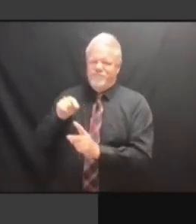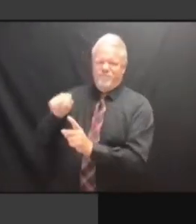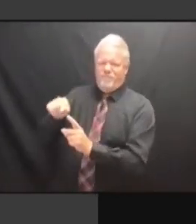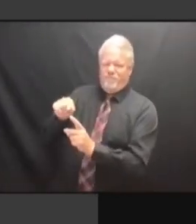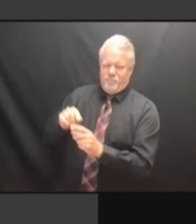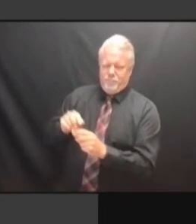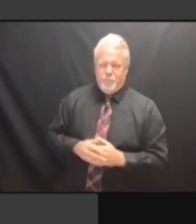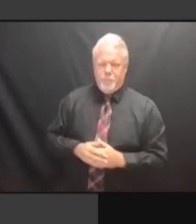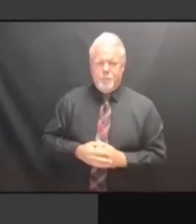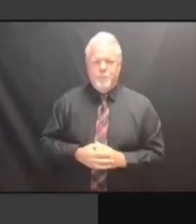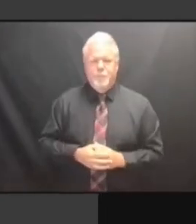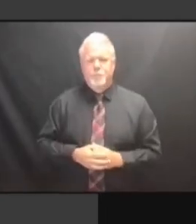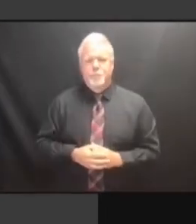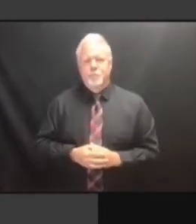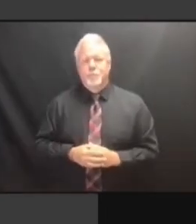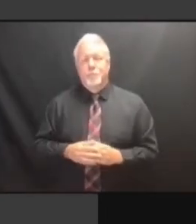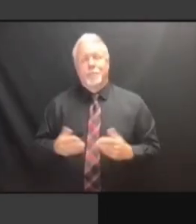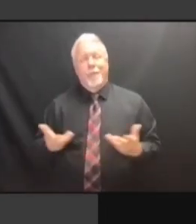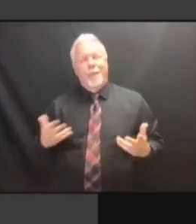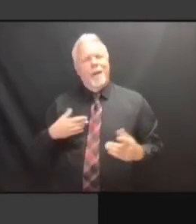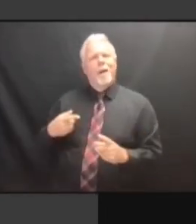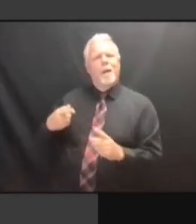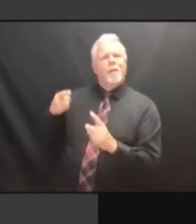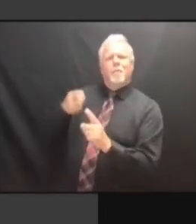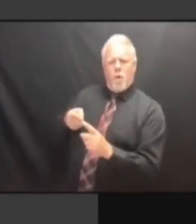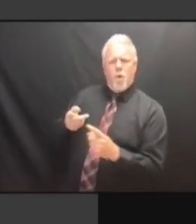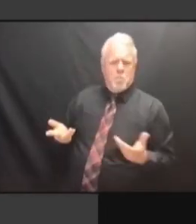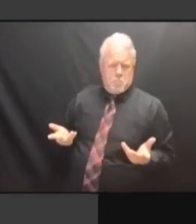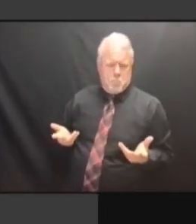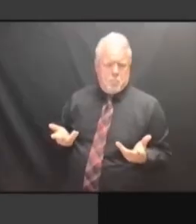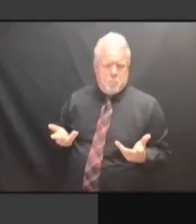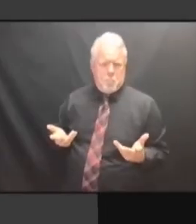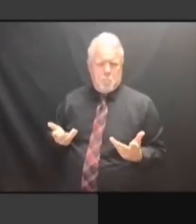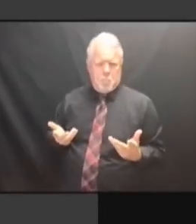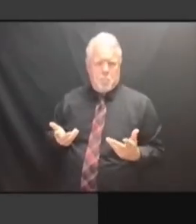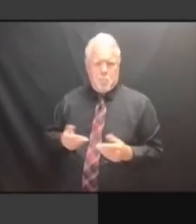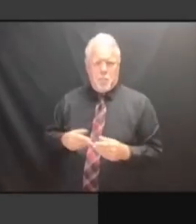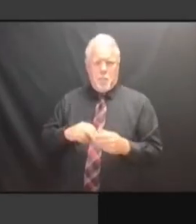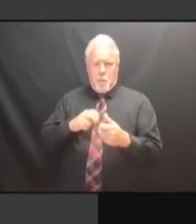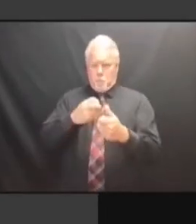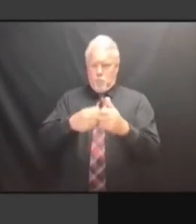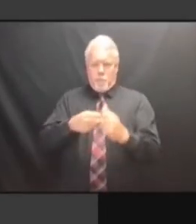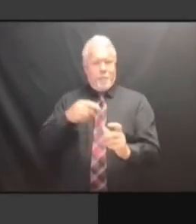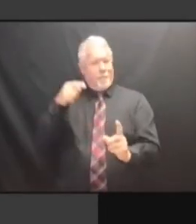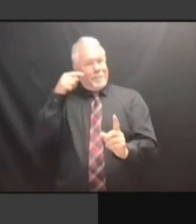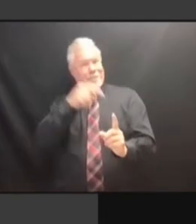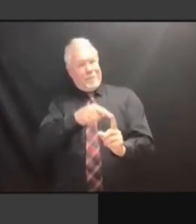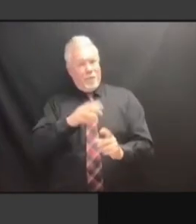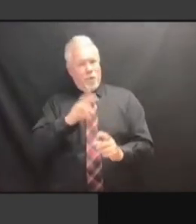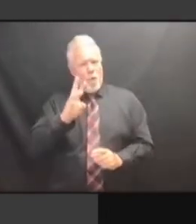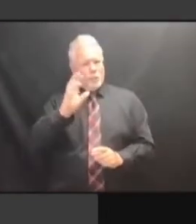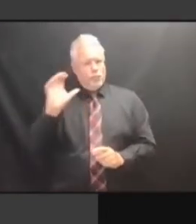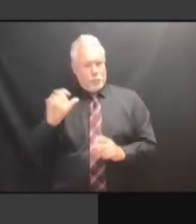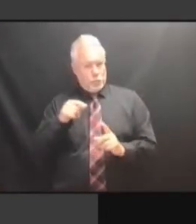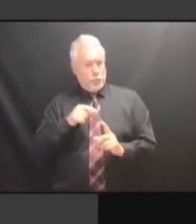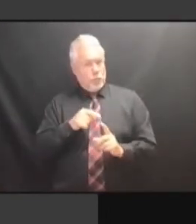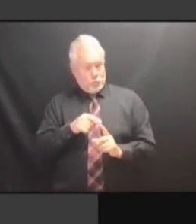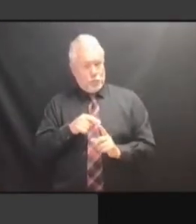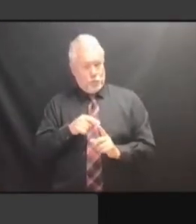AND I'M PREPARED TO SPEND TIME GOING THROUGH IT AND I'M PREPARED TO SPEND TIME GOING THROUGH IT PARAGRAPH AND I'M PREPARED TO SPEND TIME GOING THROUGH IT PARAGRAPH BY GOING THROUGH IT PARAGRAPH BY GOING THROUGH IT PARAGRAPH BY PARAGRAPH GOING THROUGH IT PARAGRAPH BY PARAGRAPH TO GOING THROUGH IT PARAGRAPH BY PARAGRAPH TO SAY, GOING THROUGH IT PARAGRAPH BY PARAGRAPH TO SAY, THIS GOING THROUGH IT PARAGRAPH BY PARAGRAPH TO SAY, THIS DOESN'T PARAGRAPH TO SAY, THIS DOESN'T PARAGRAPH TO SAY, THIS DOESN'T FLOW PARAGRAPH TO SAY, THIS DOESN'T FLOW FROM PARAGRAPH TO SAY, THIS DOESN'T FLOW FROM THAT. FLOW FROM THAT. FLOW FROM THAT. >> FLOW FROM THAT. >> YOU FLOW FROM THAT. >> YOU GUYS FLOW FROM THAT. >> YOU GUYS WENT FLOW FROM THAT. >> YOU GUYS WENT TO FLOW FROM THAT. >> YOU GUYS WENT TO WESTCHESTER,